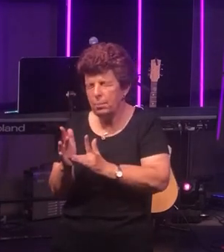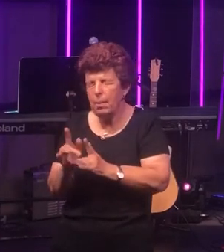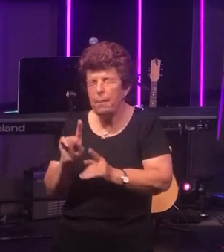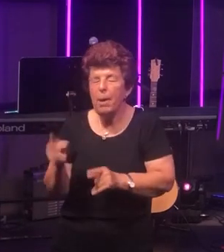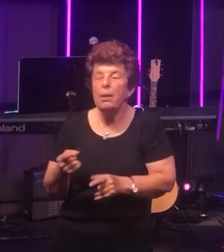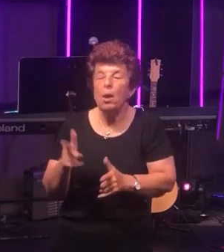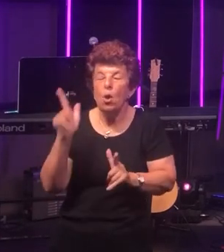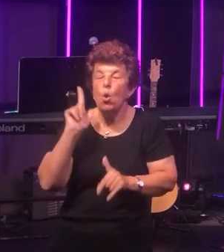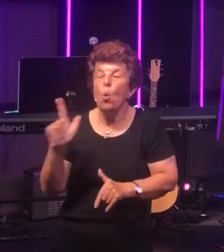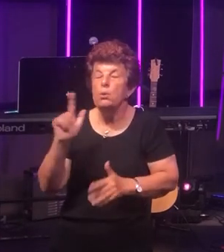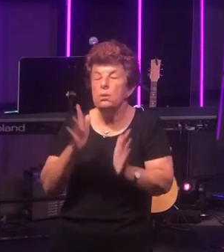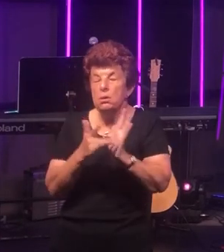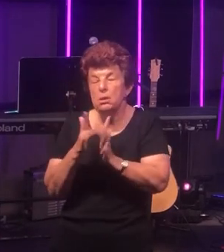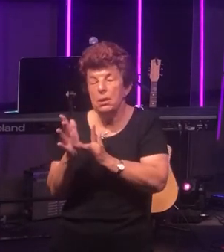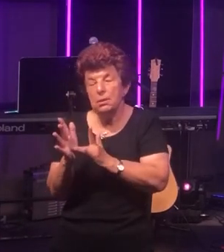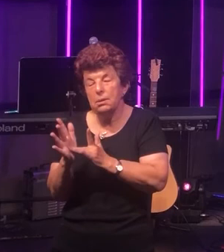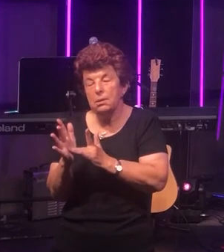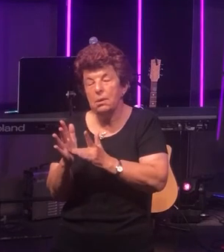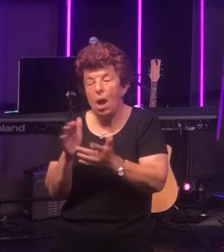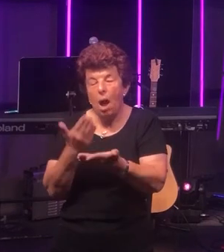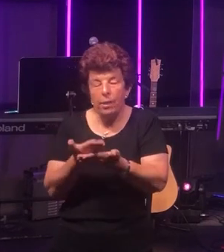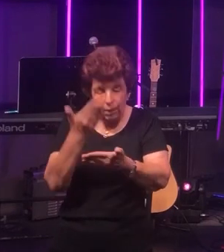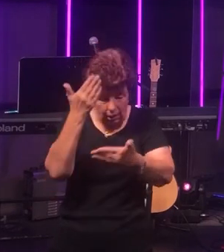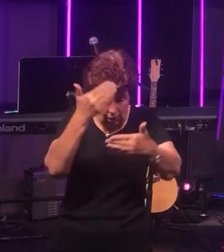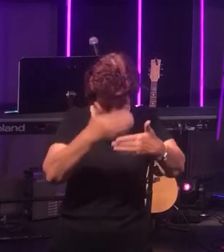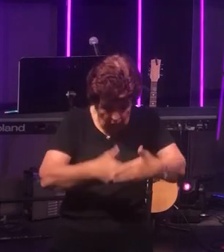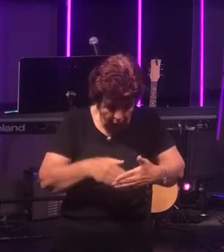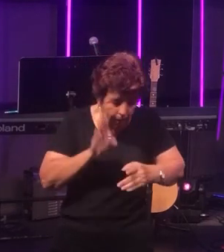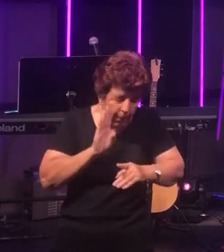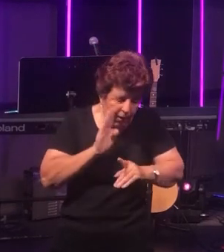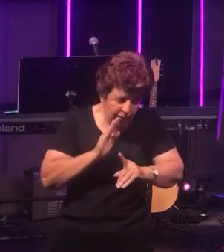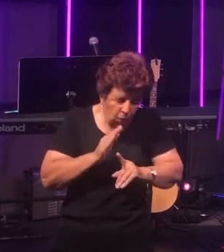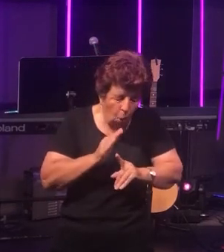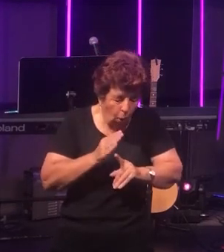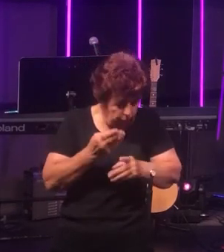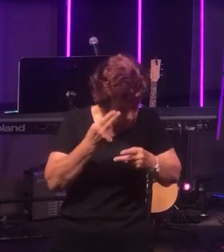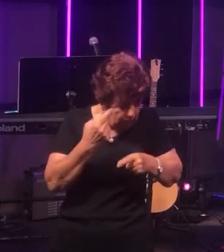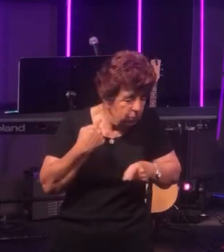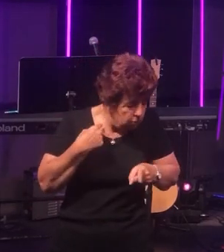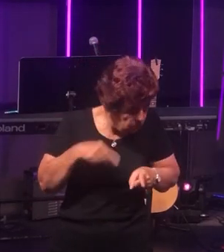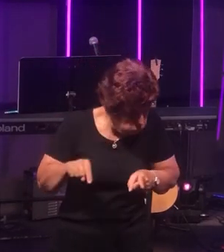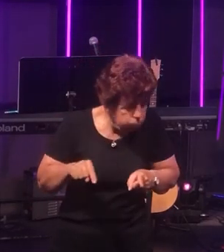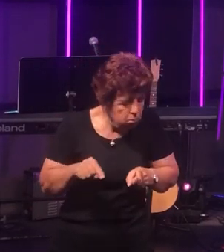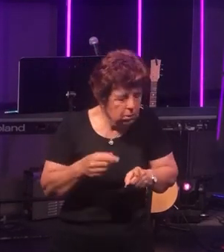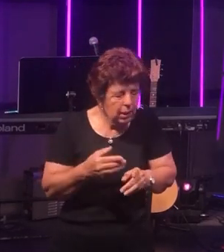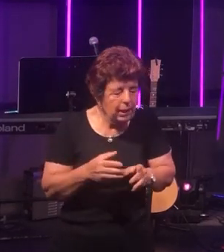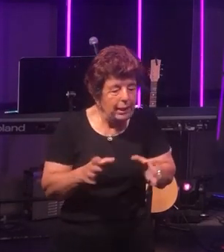Jesus on the night before he was crucified gathered with his disciples